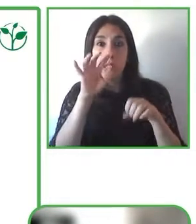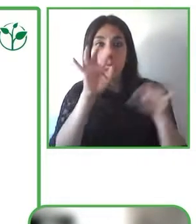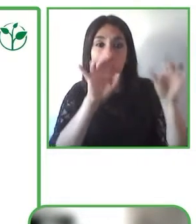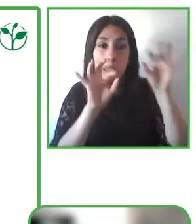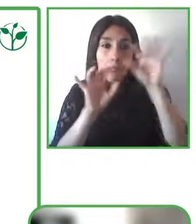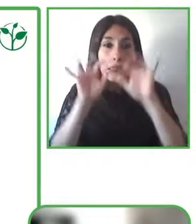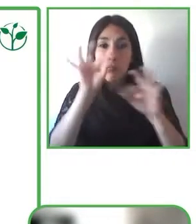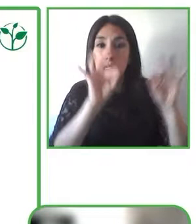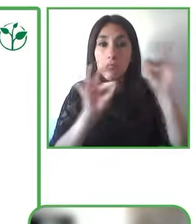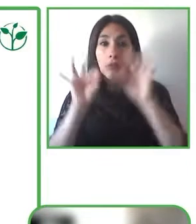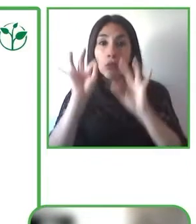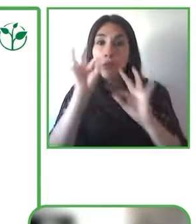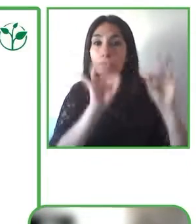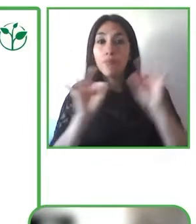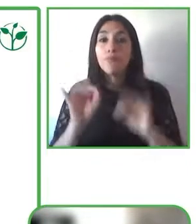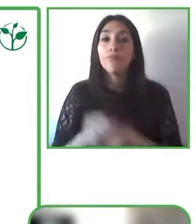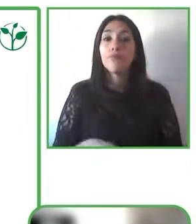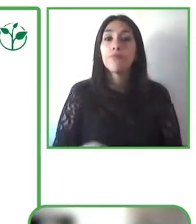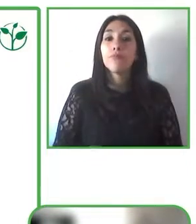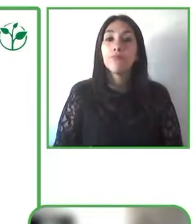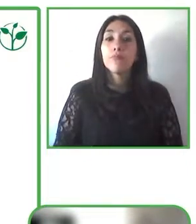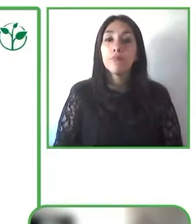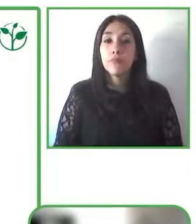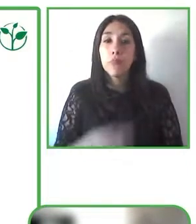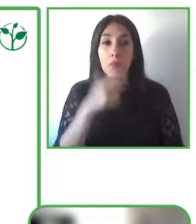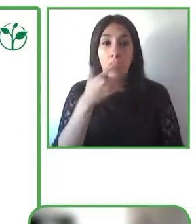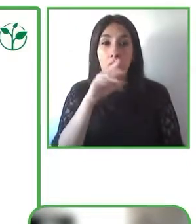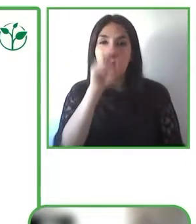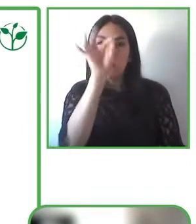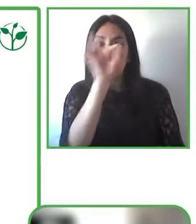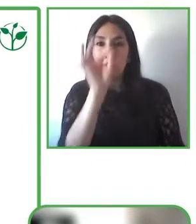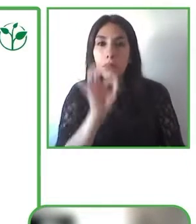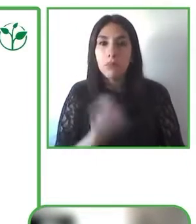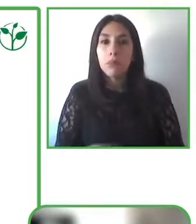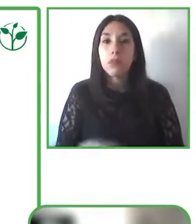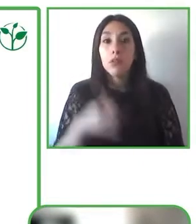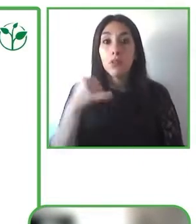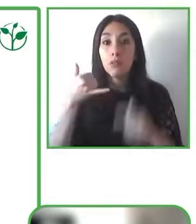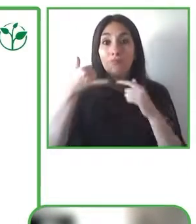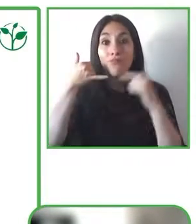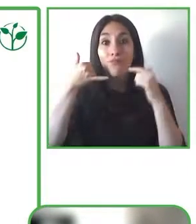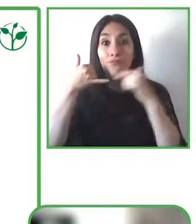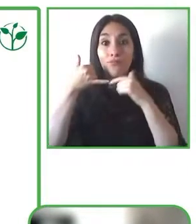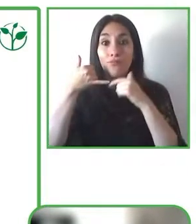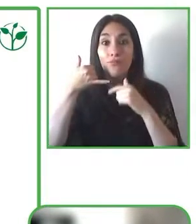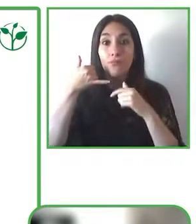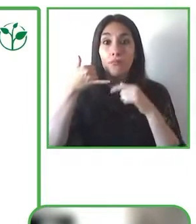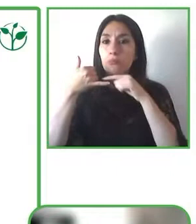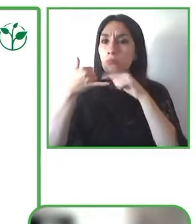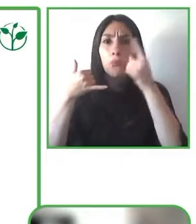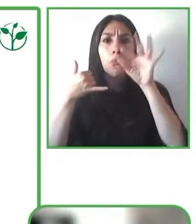the specific features that you would like in a device that you find is important for you.